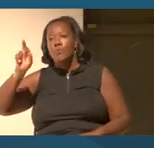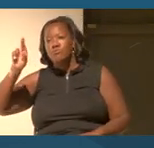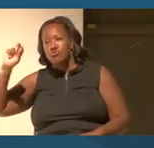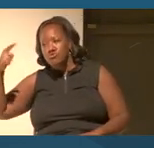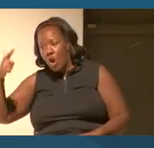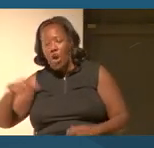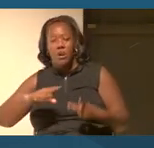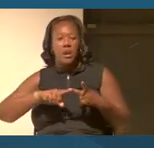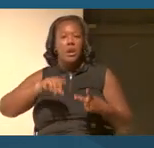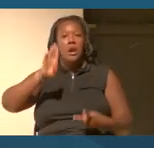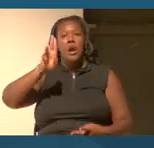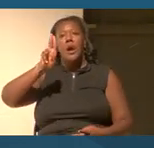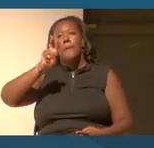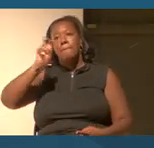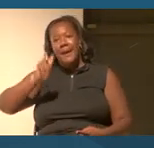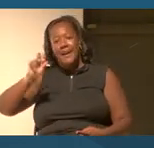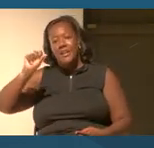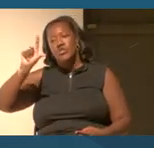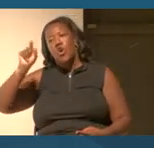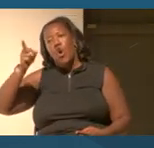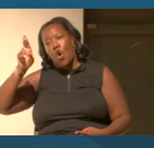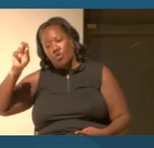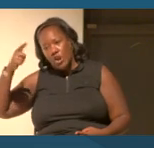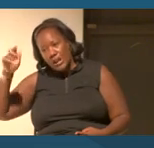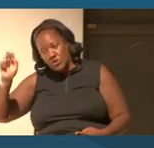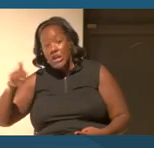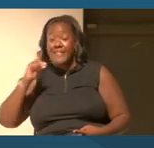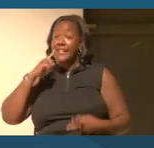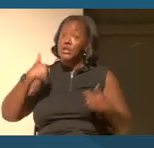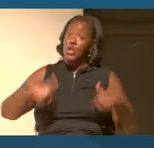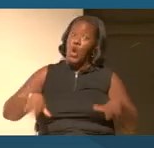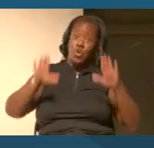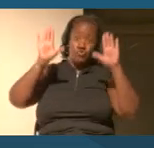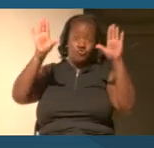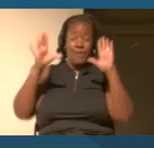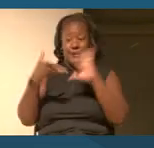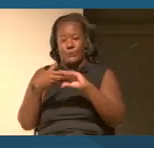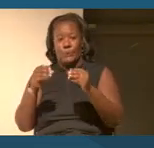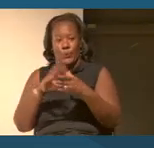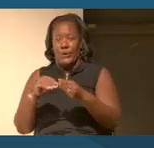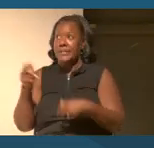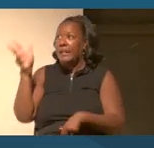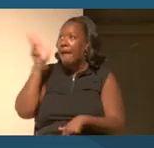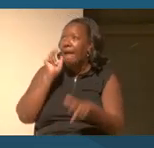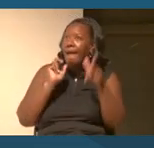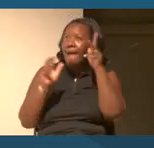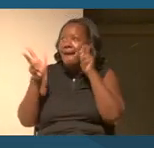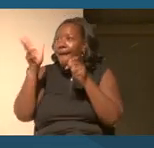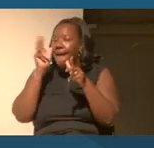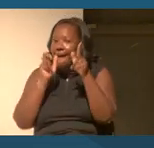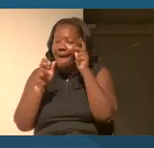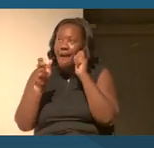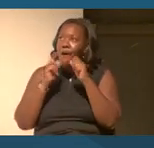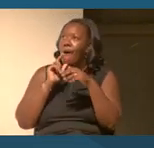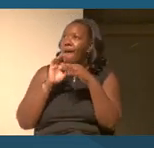are great stories, great American stories that I also embraced and resonated and saw